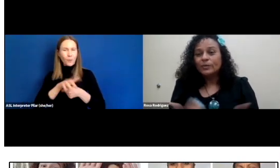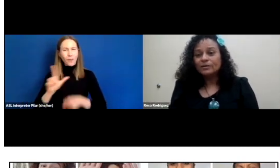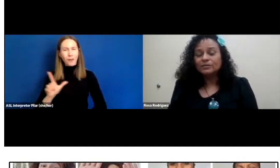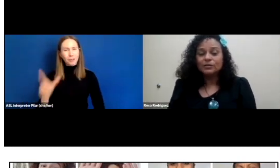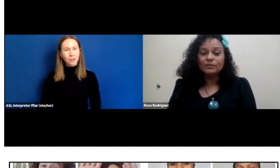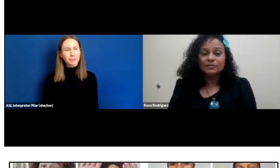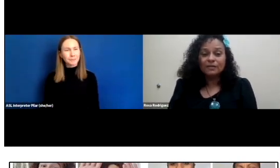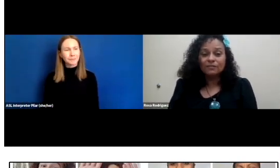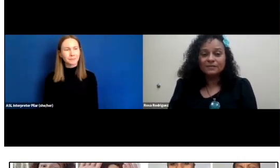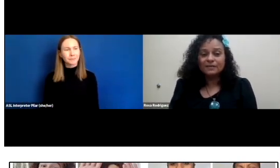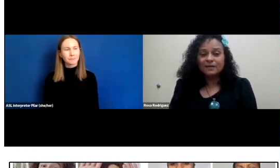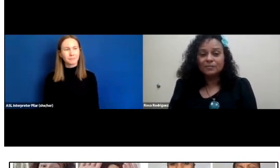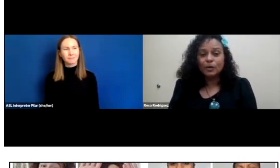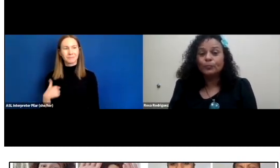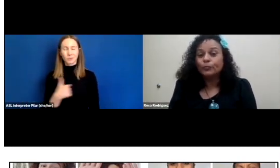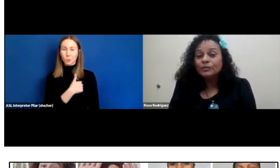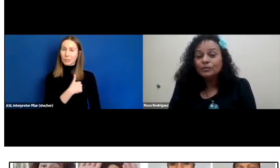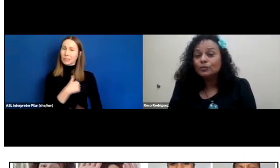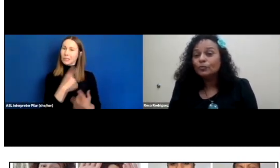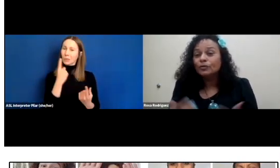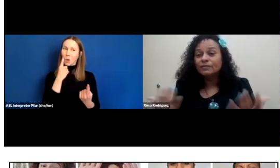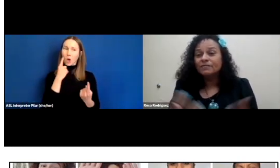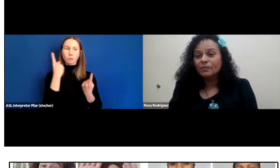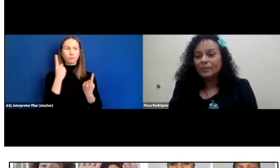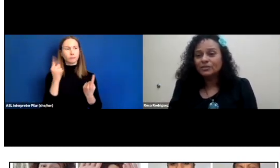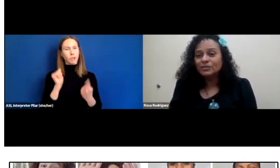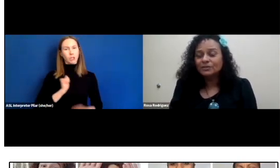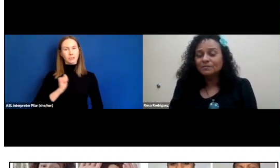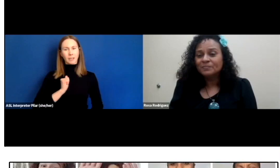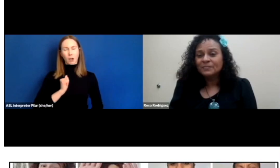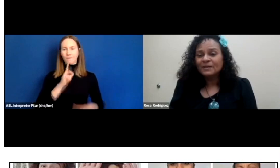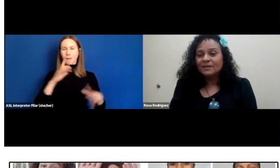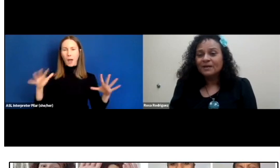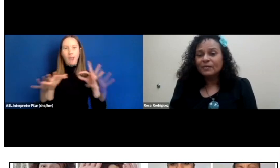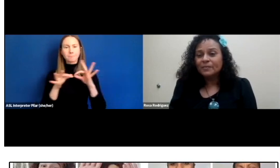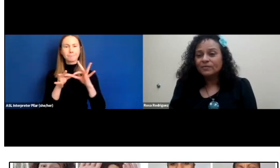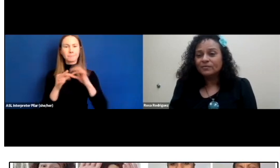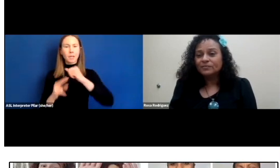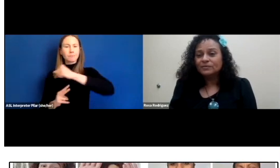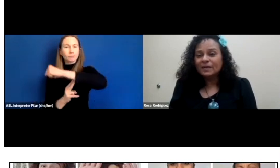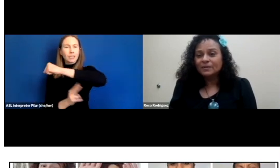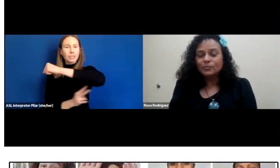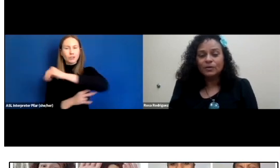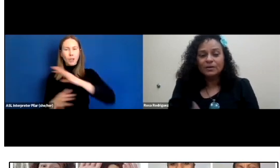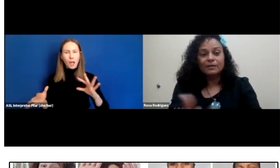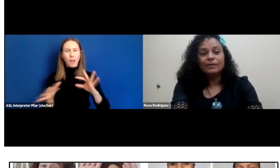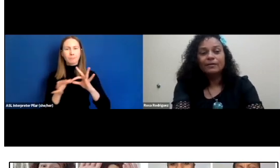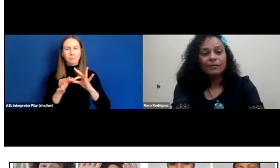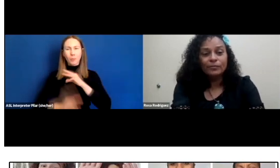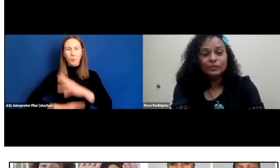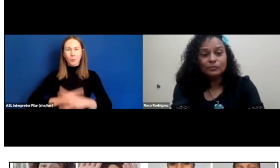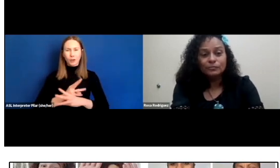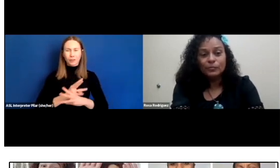We consider ourselves a bridge to the world of information. I remember the first time working here, I thought,